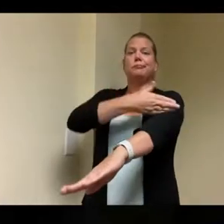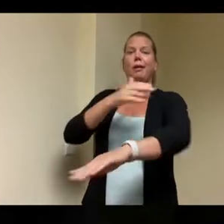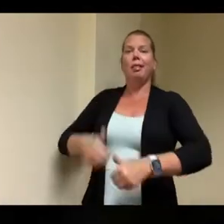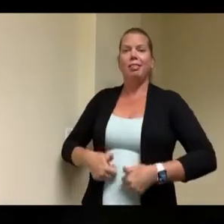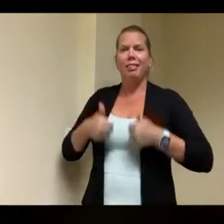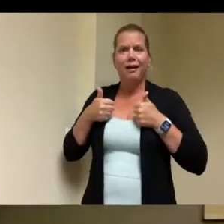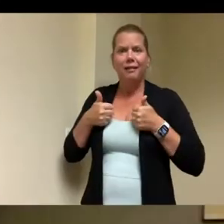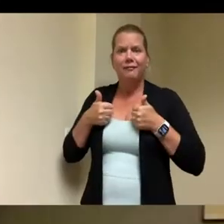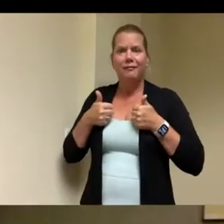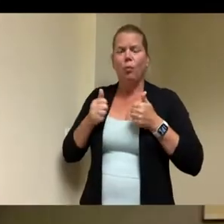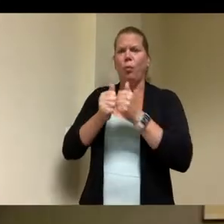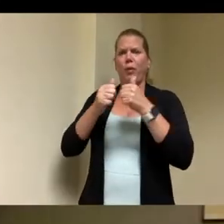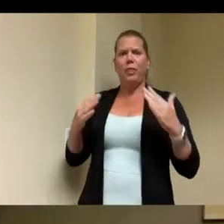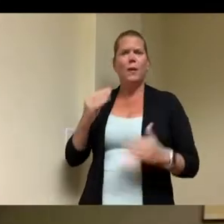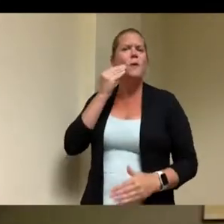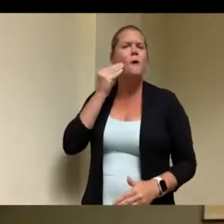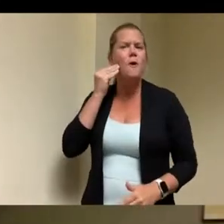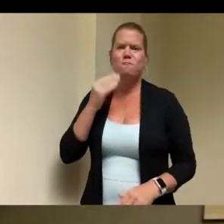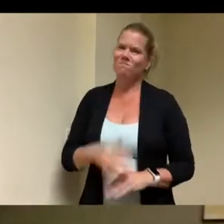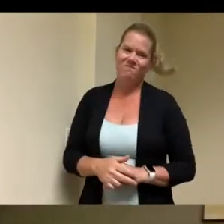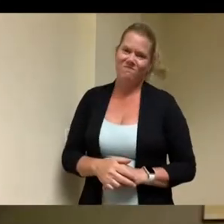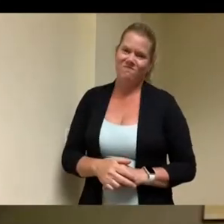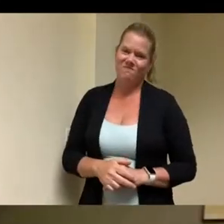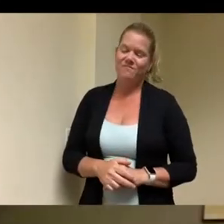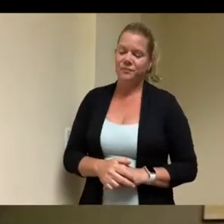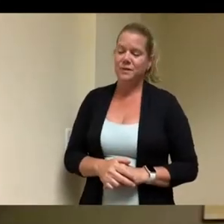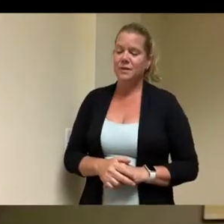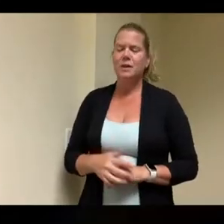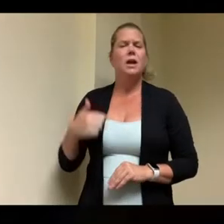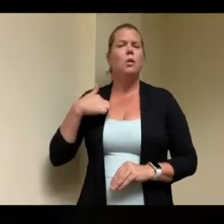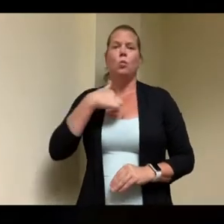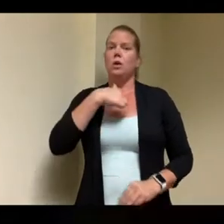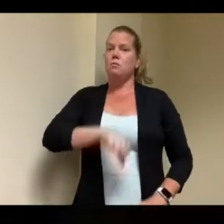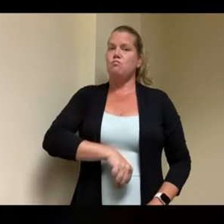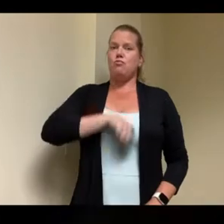sure and we're proud of quincy we um as i said we were born in quincy we have